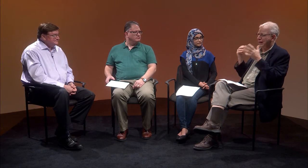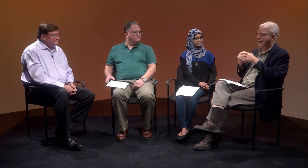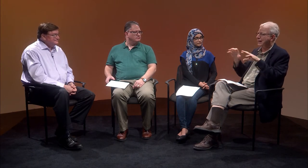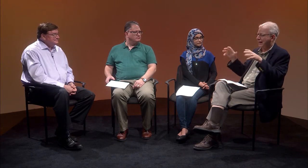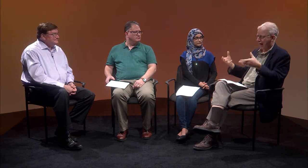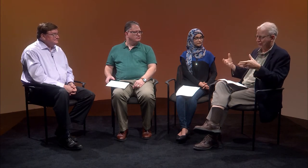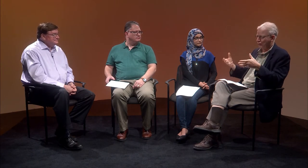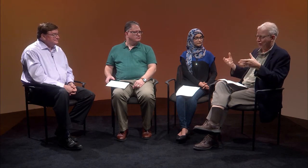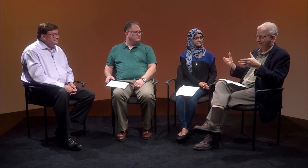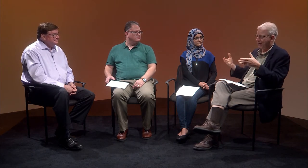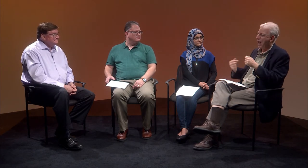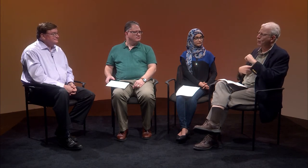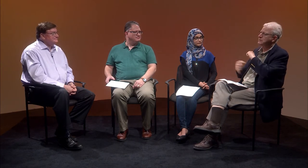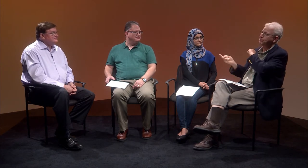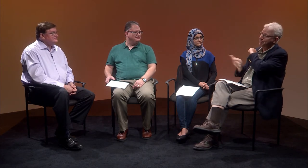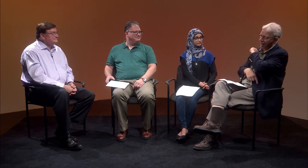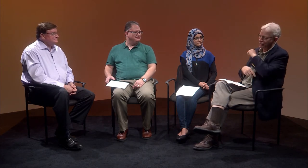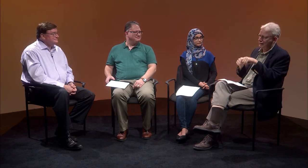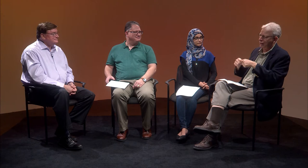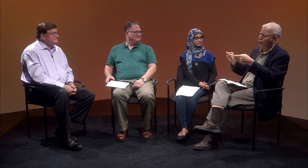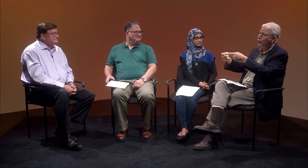in the classroom, I was punished.